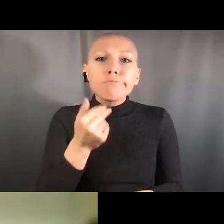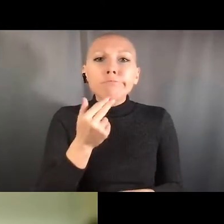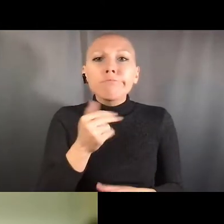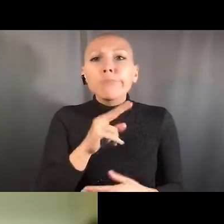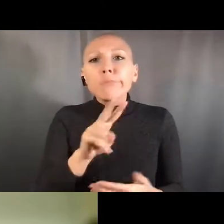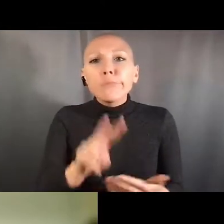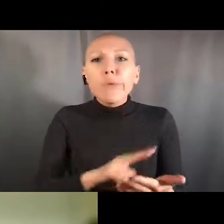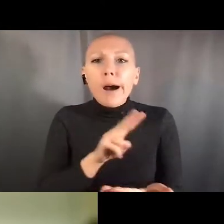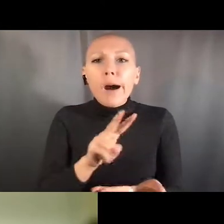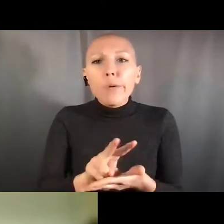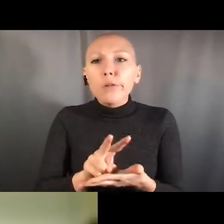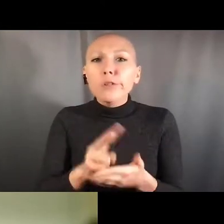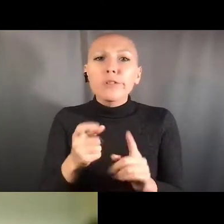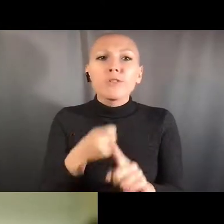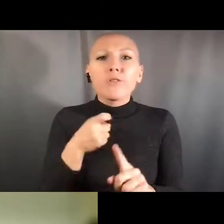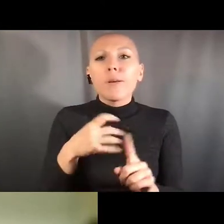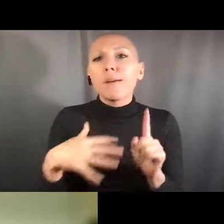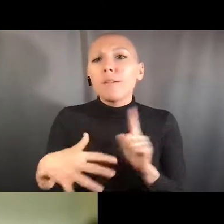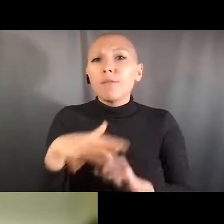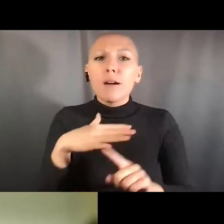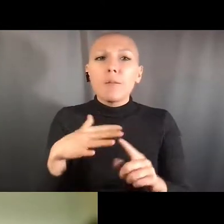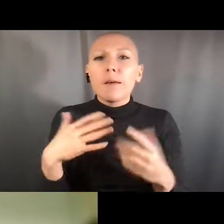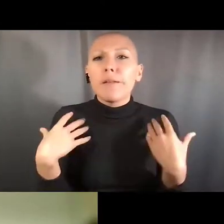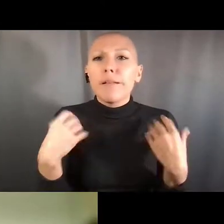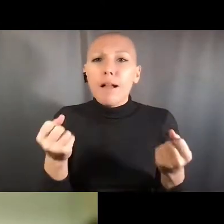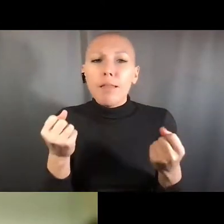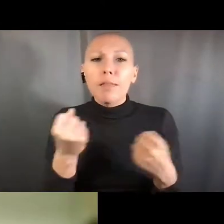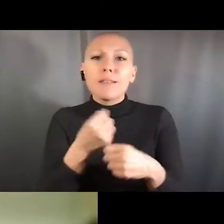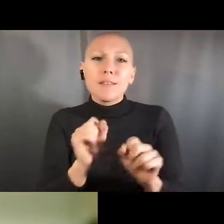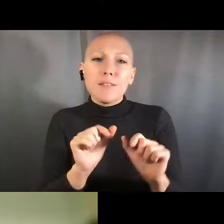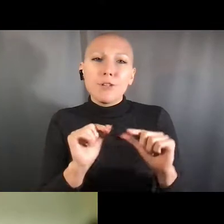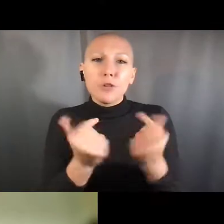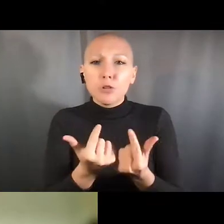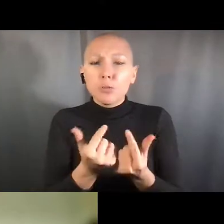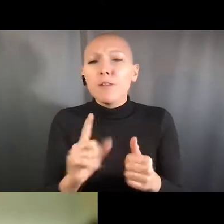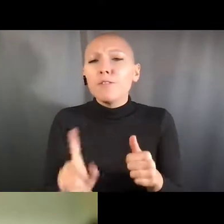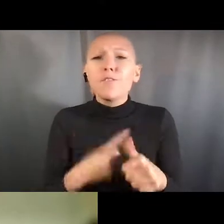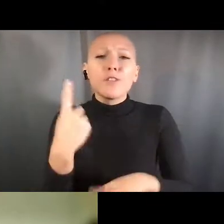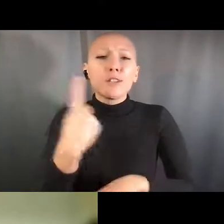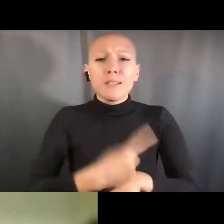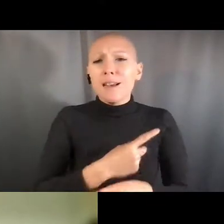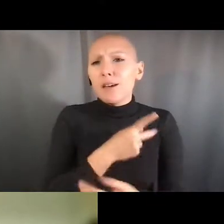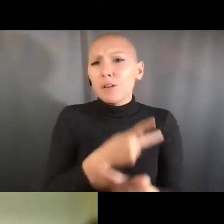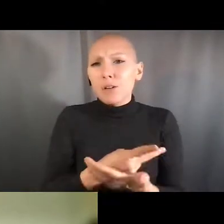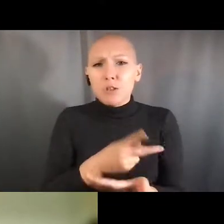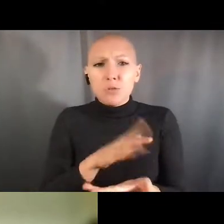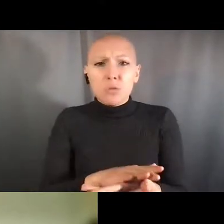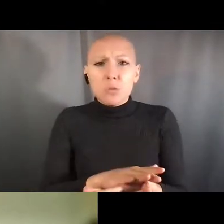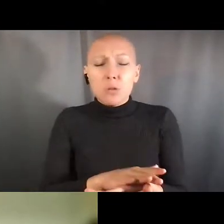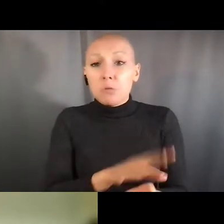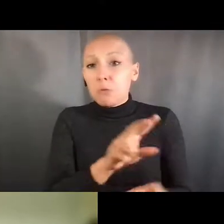and I will end the show there, and stop sharing. Liza Bundesen: Great, thank you, Jon,